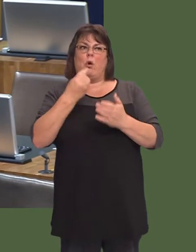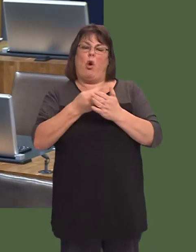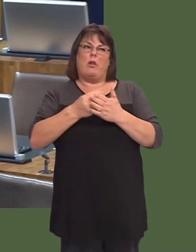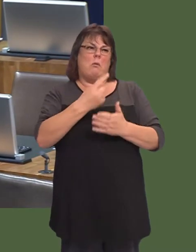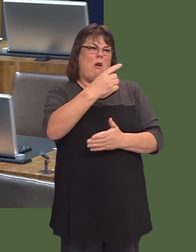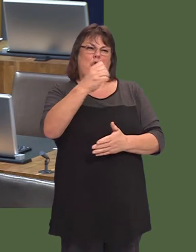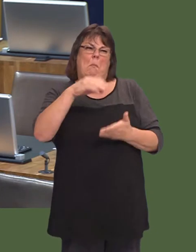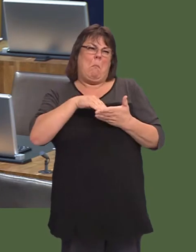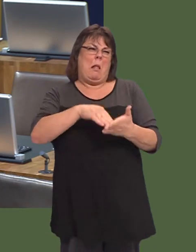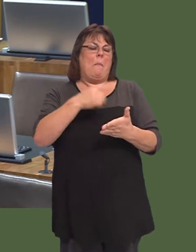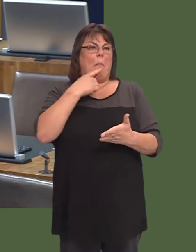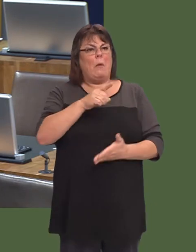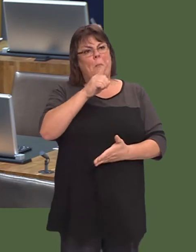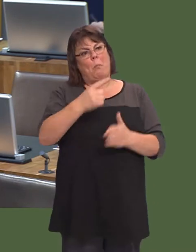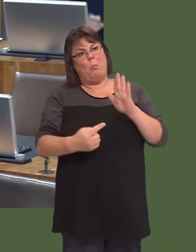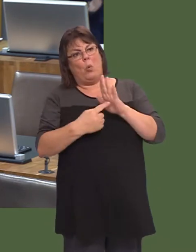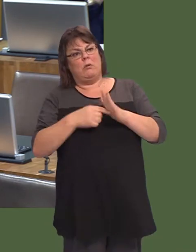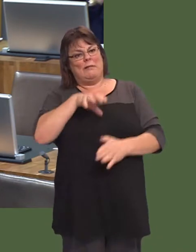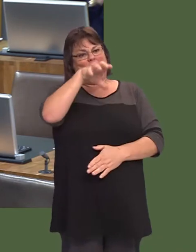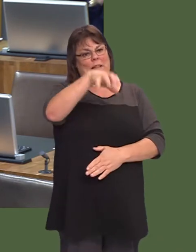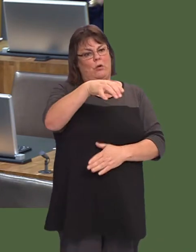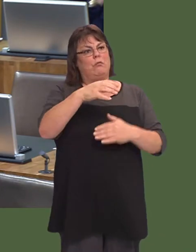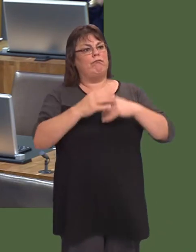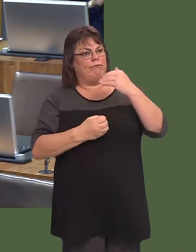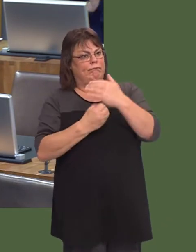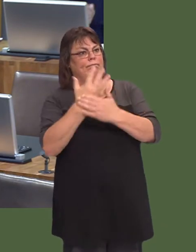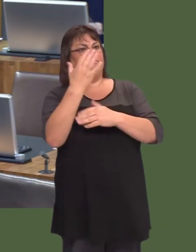Itís at a cost of hundreds of millions of pounds but, nevertheless, itís a redevelopment that is needed.